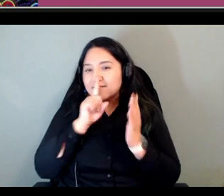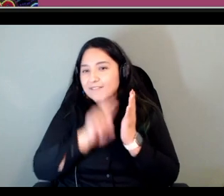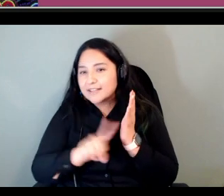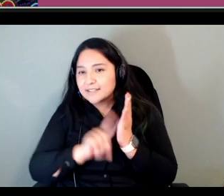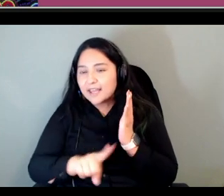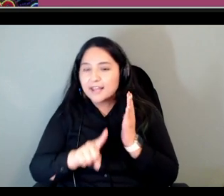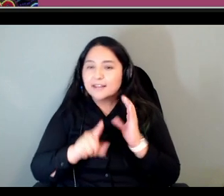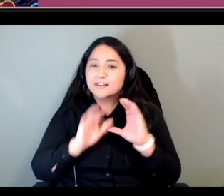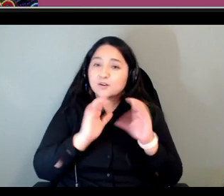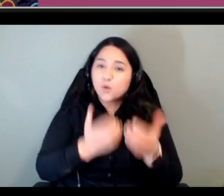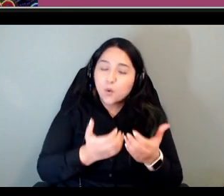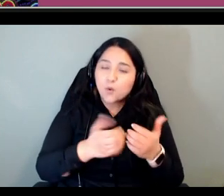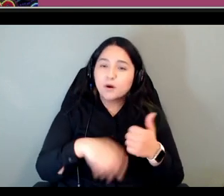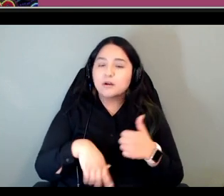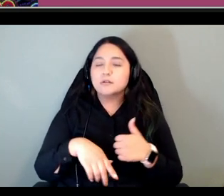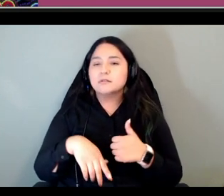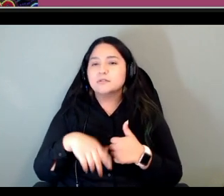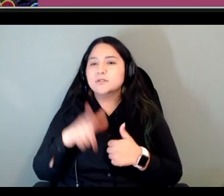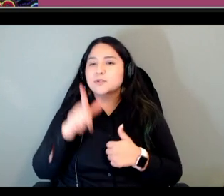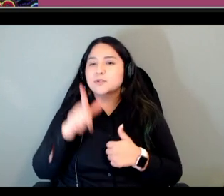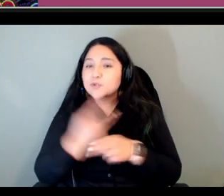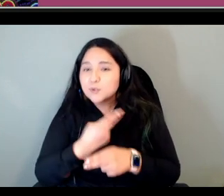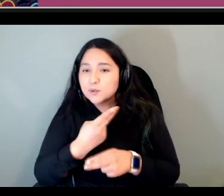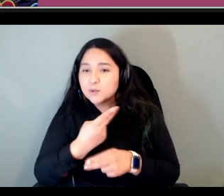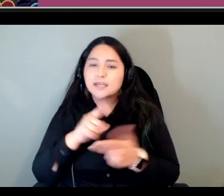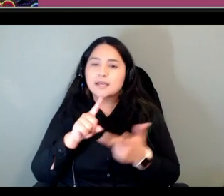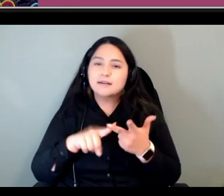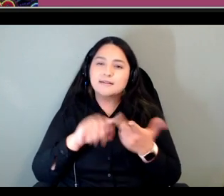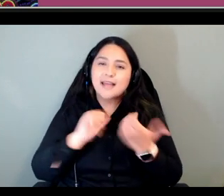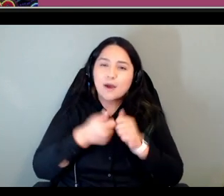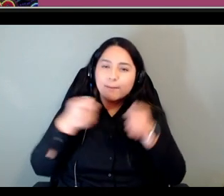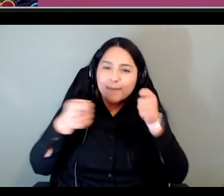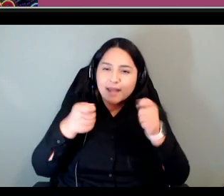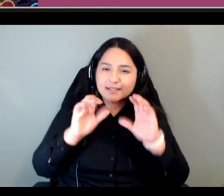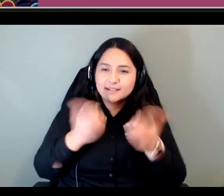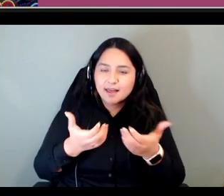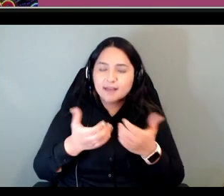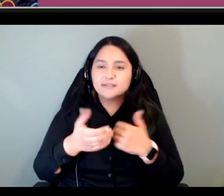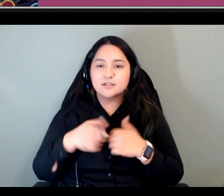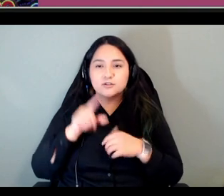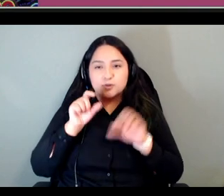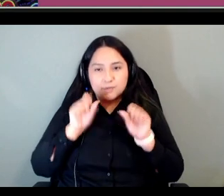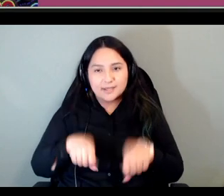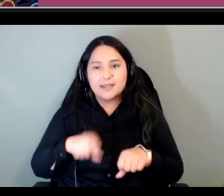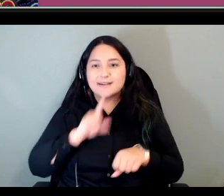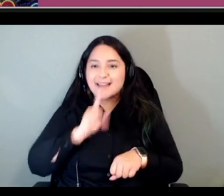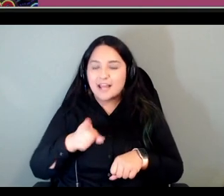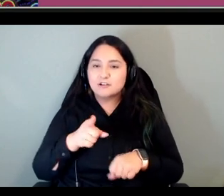who's using what and how to manage classes um so you can actually have classes and you